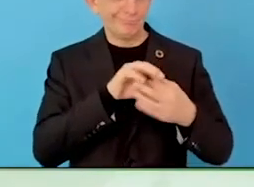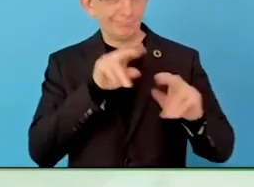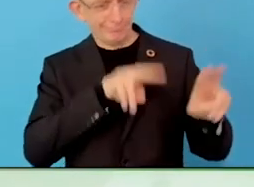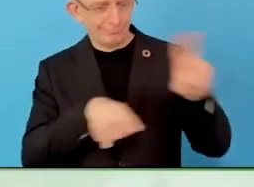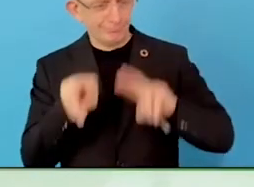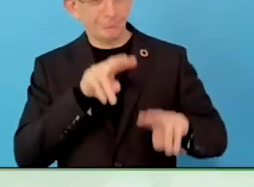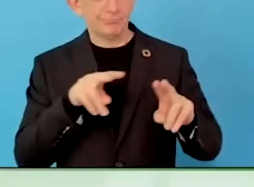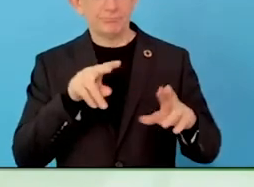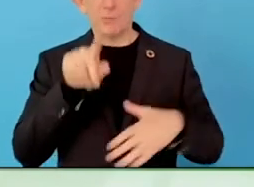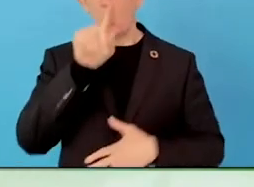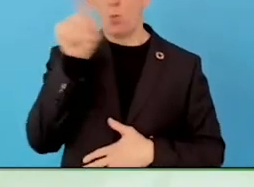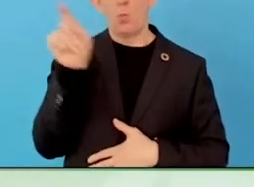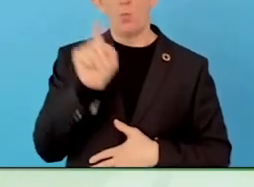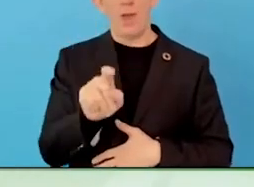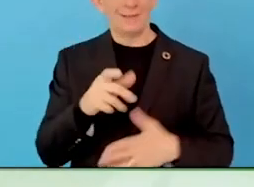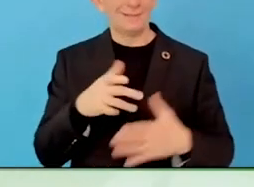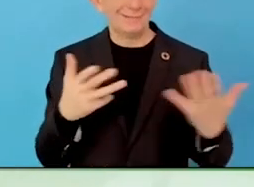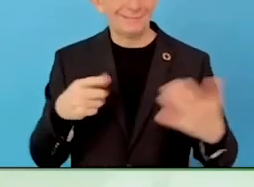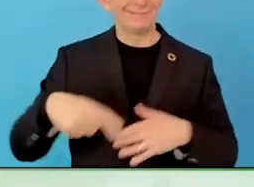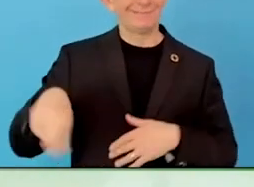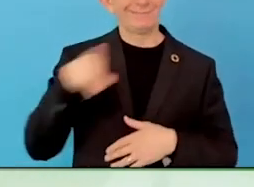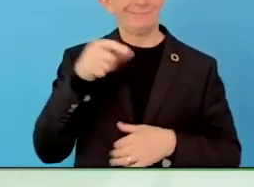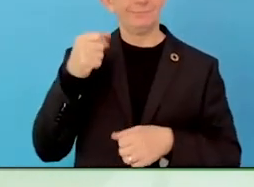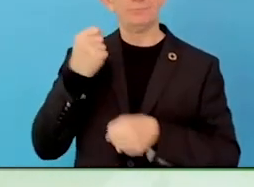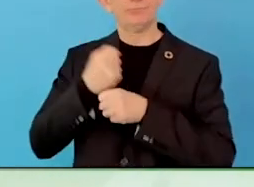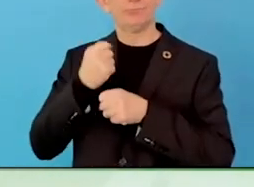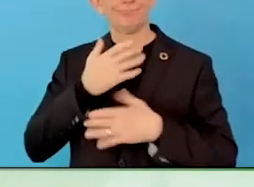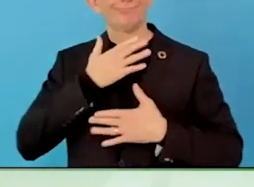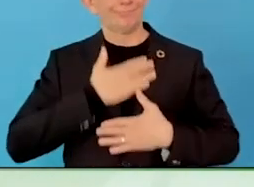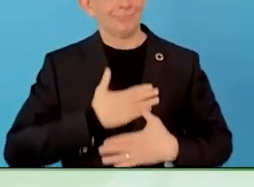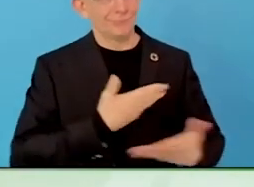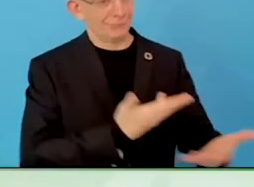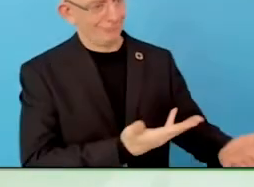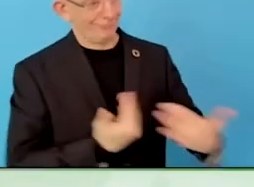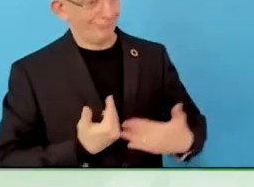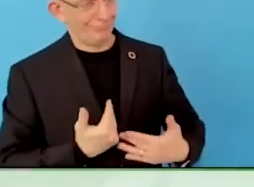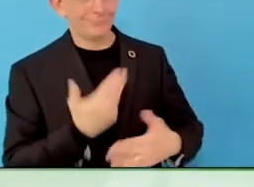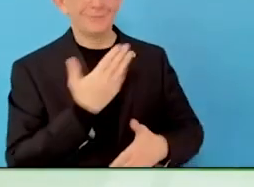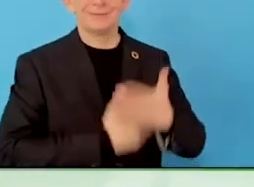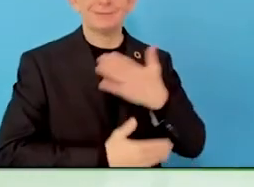Our theme today is focused on why Disability Project's are not enough,